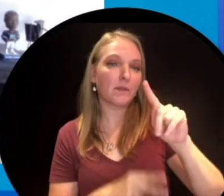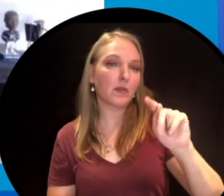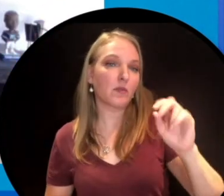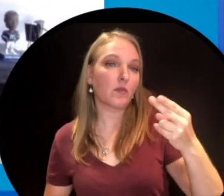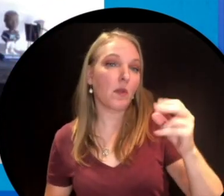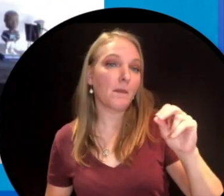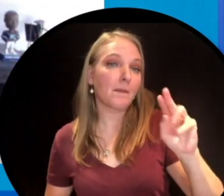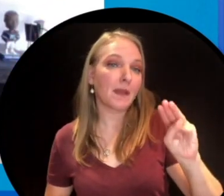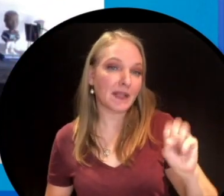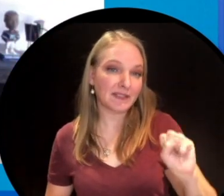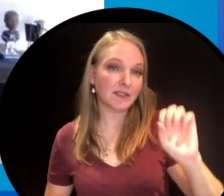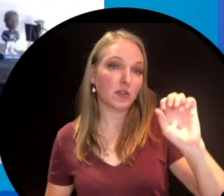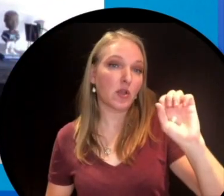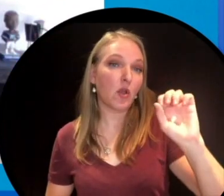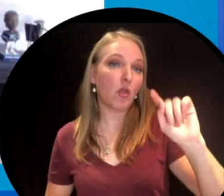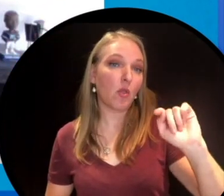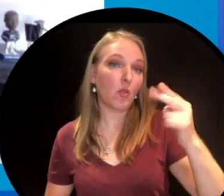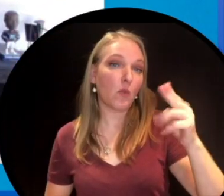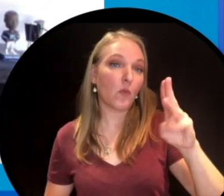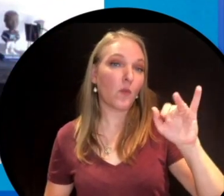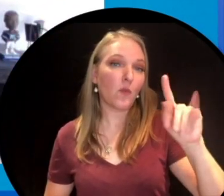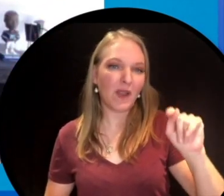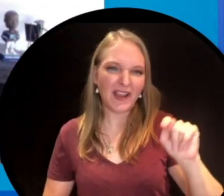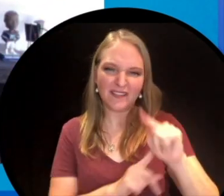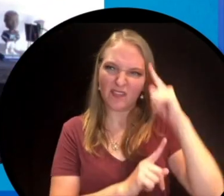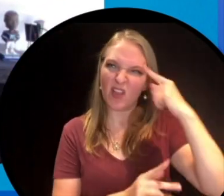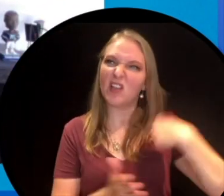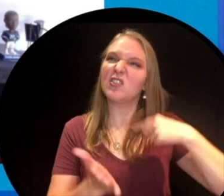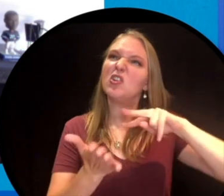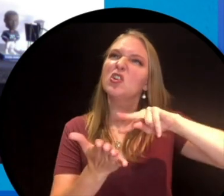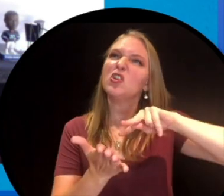by a guy whose name is Thomas Thwaites and what he did was he said, well wait a minute